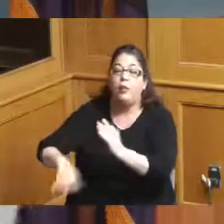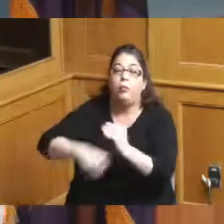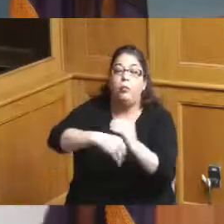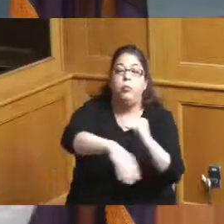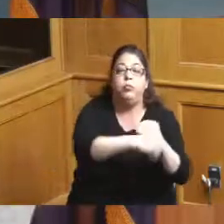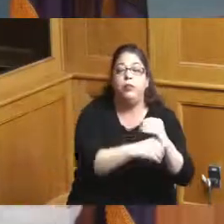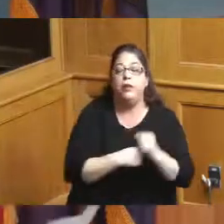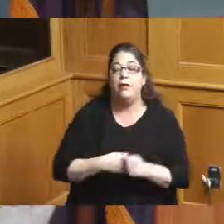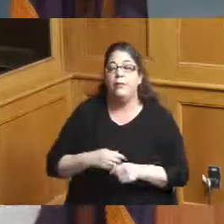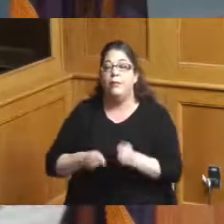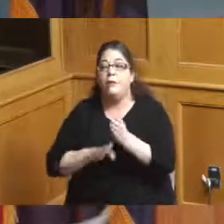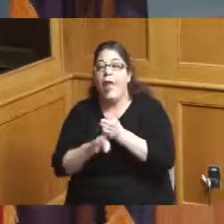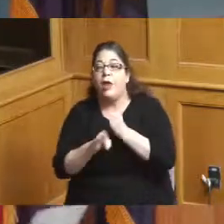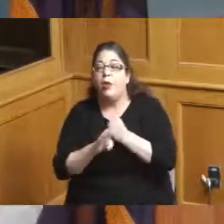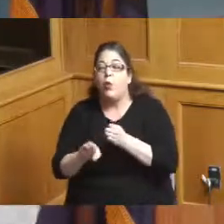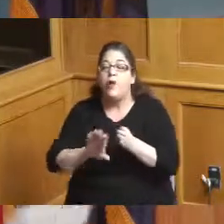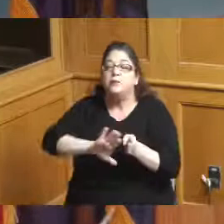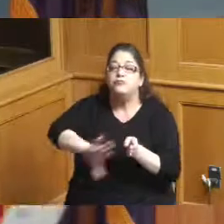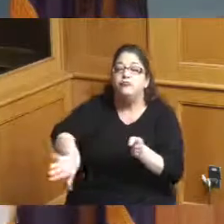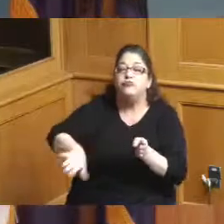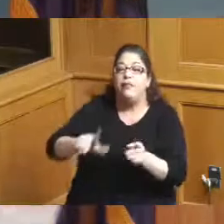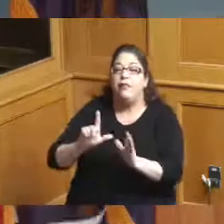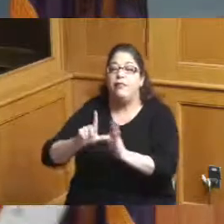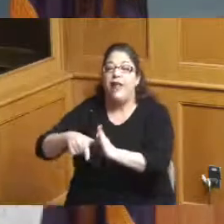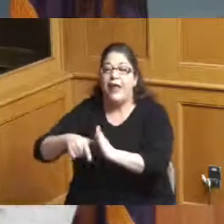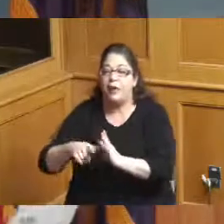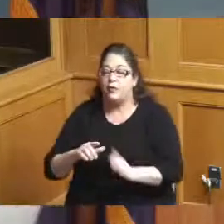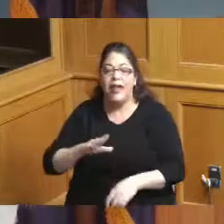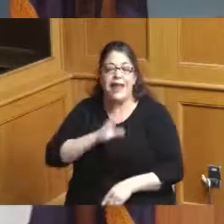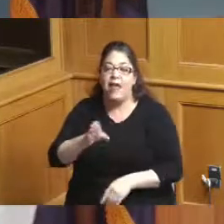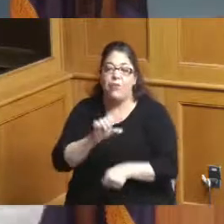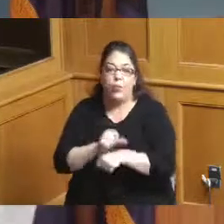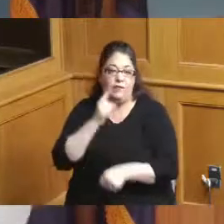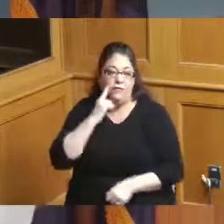African Americans on the back end the back end has never worked we want to try something different